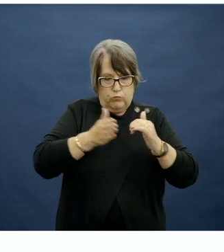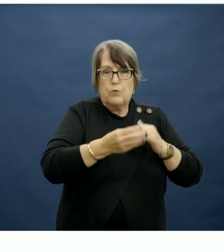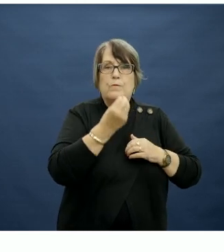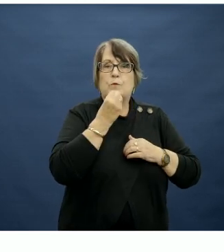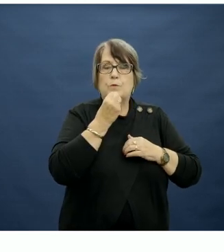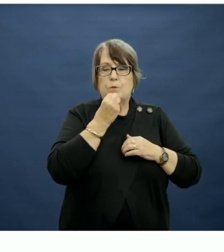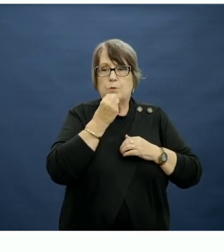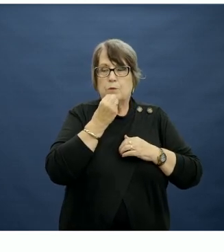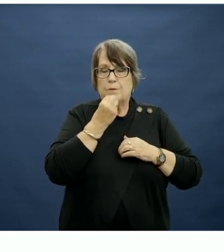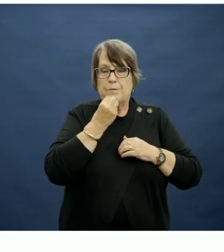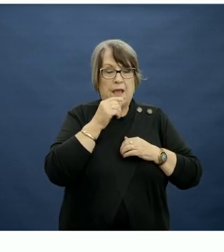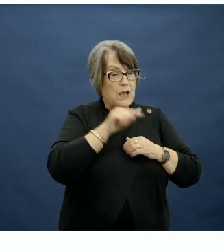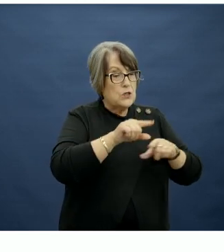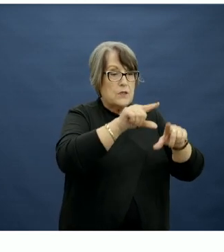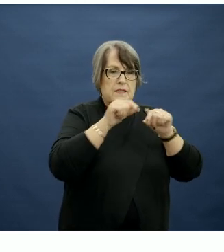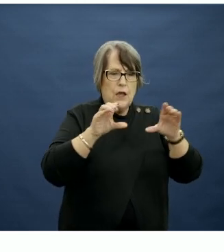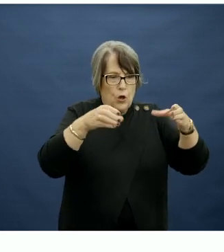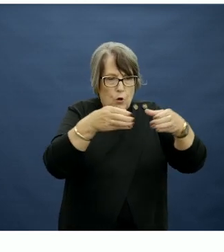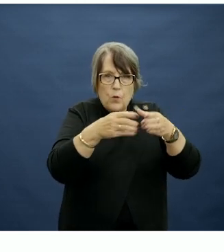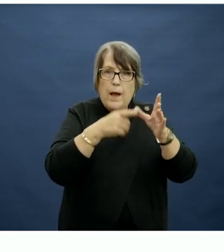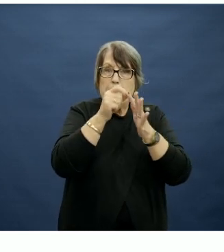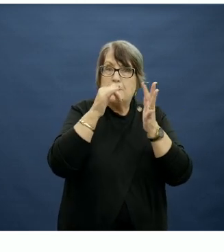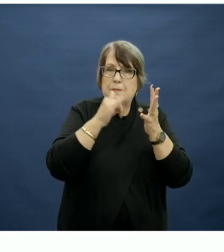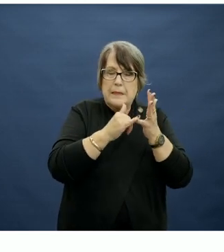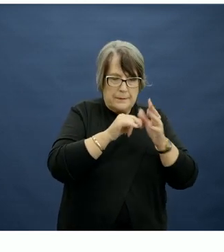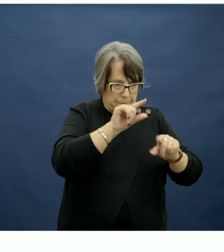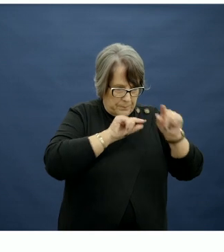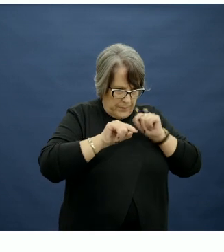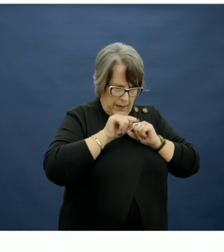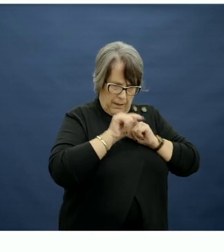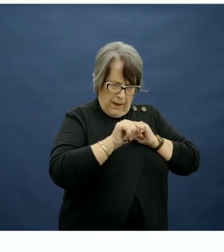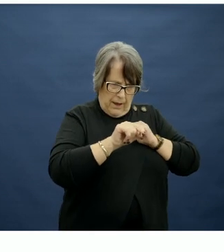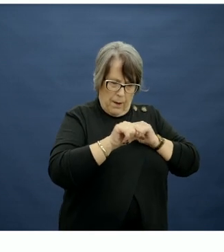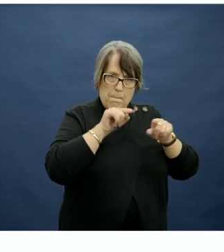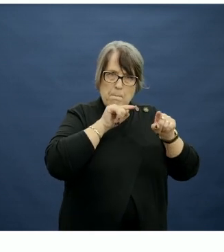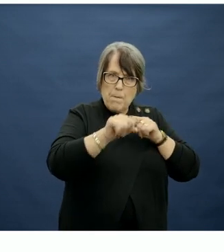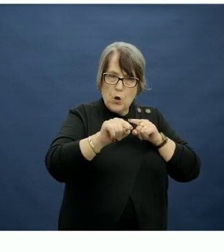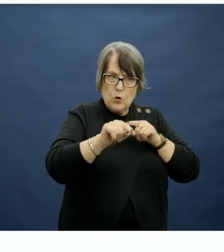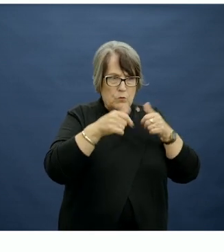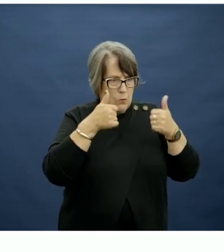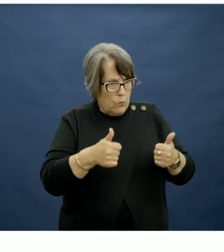She then selected a small group of apps and those that held the most promise with aligning